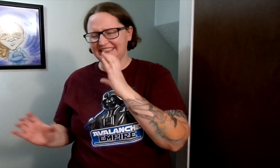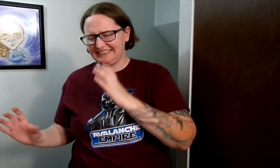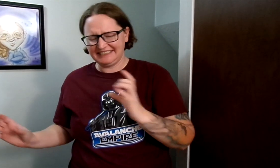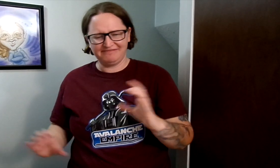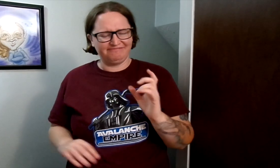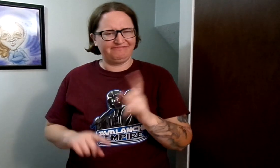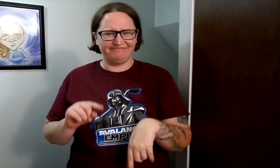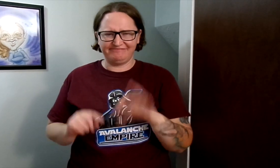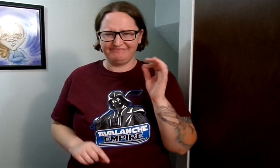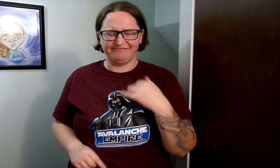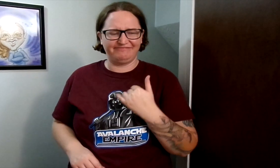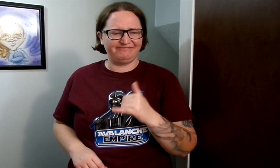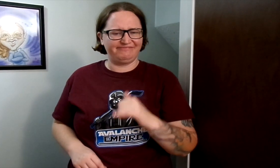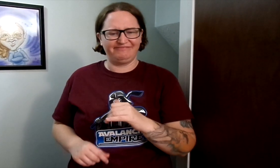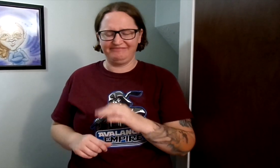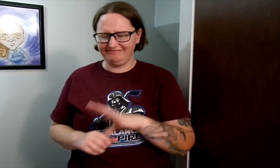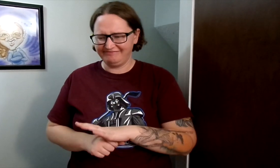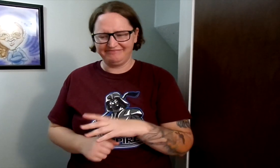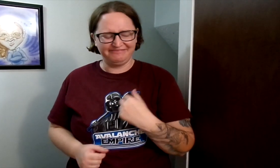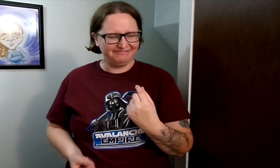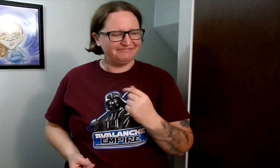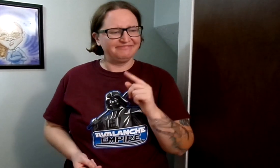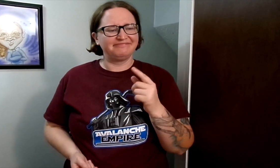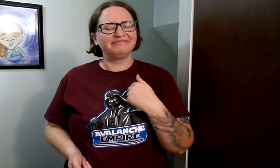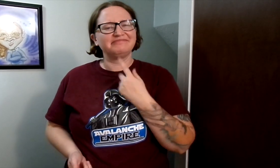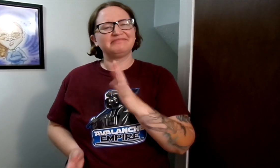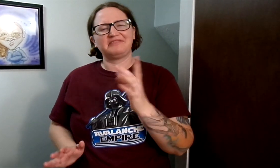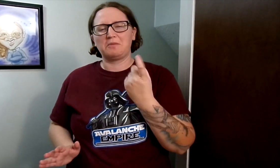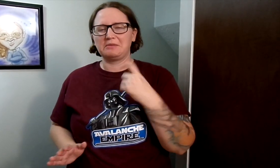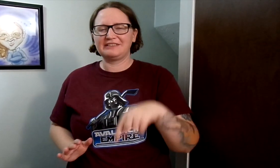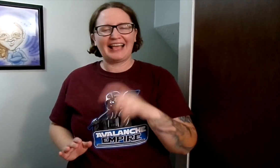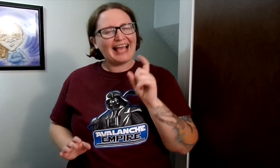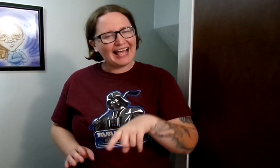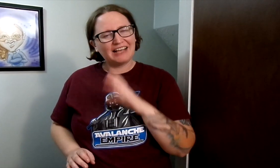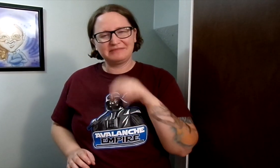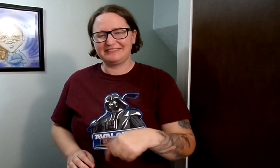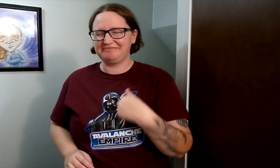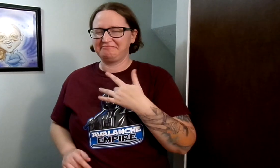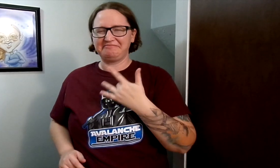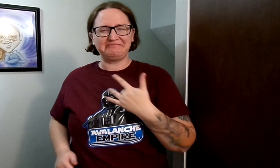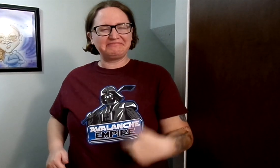So still trying to find her, but couldn't find her. I was like crap! So I thought, well she has to be down in the basement.